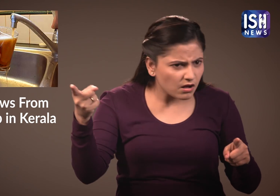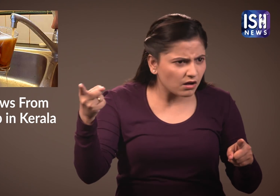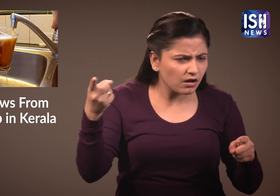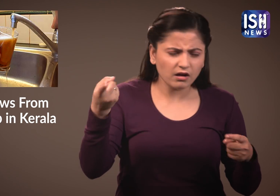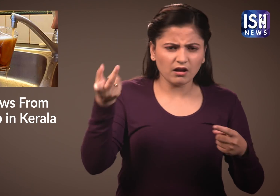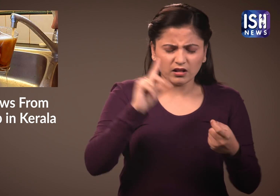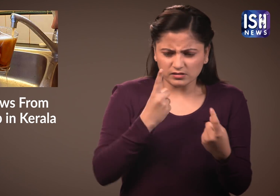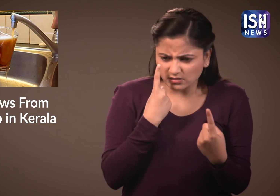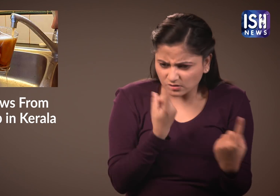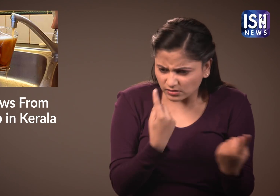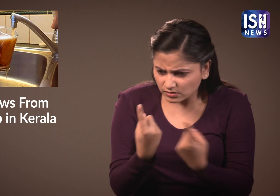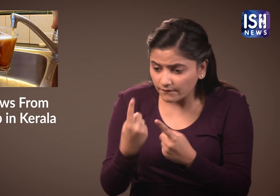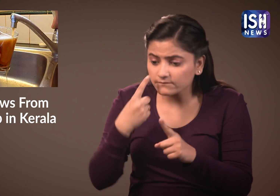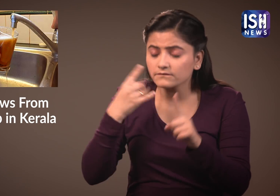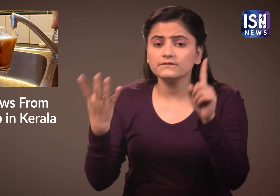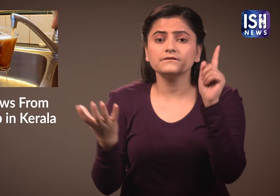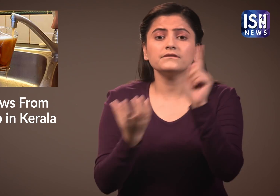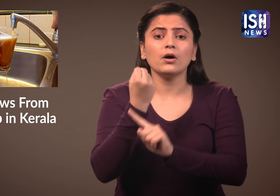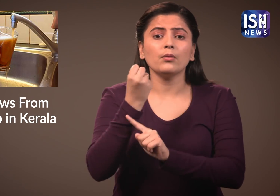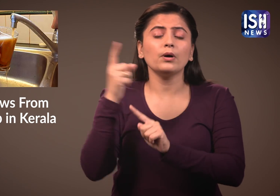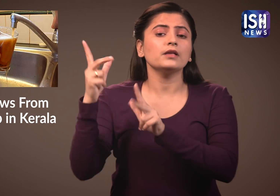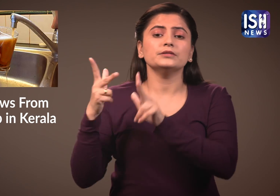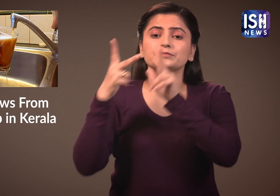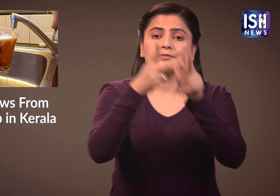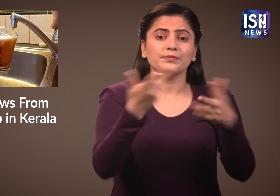After investigating the officials found that,